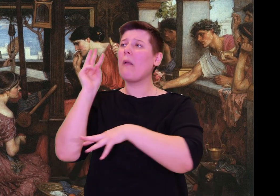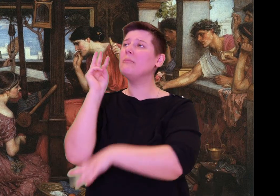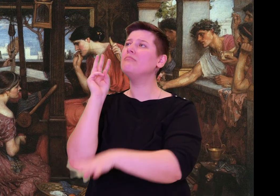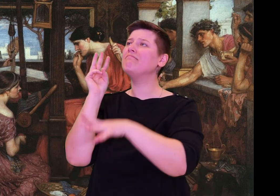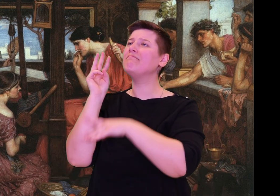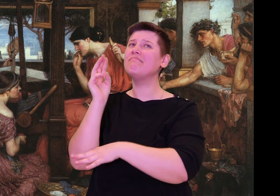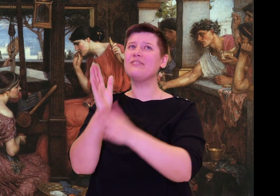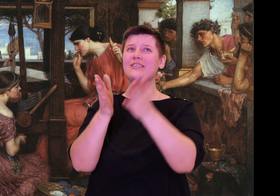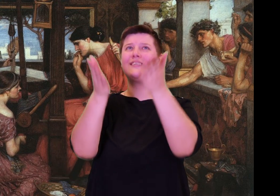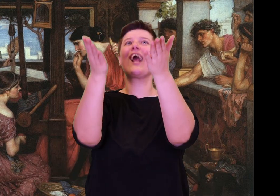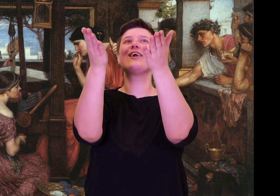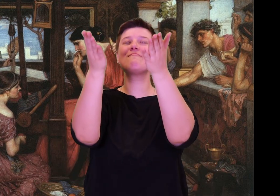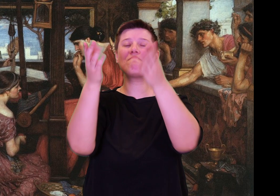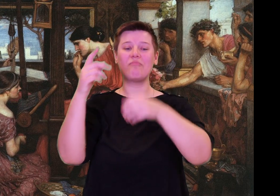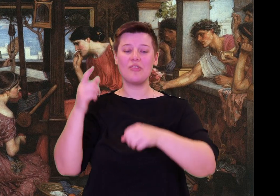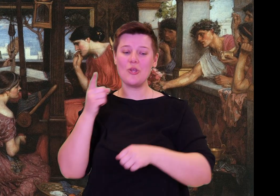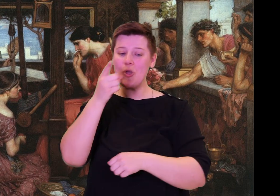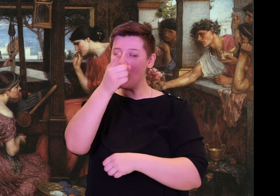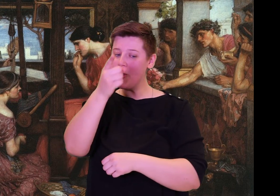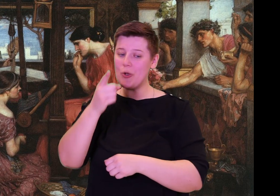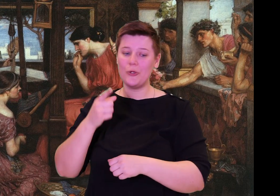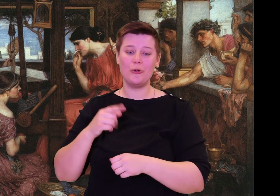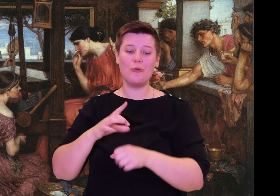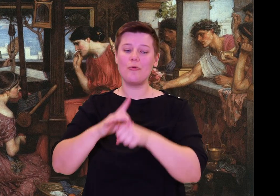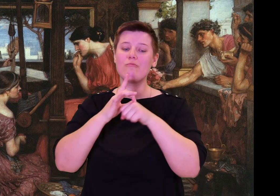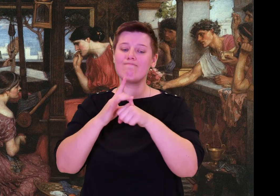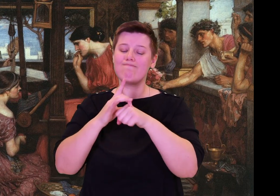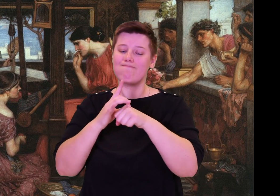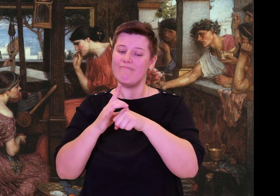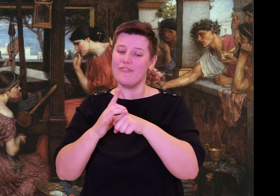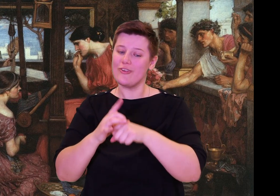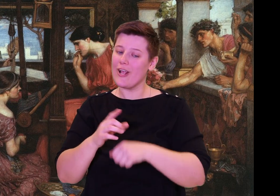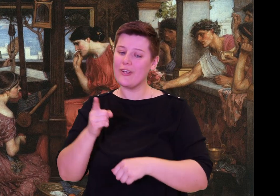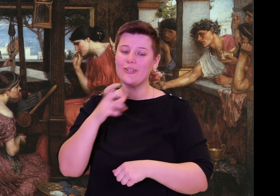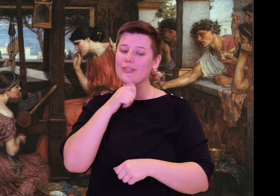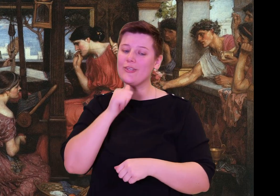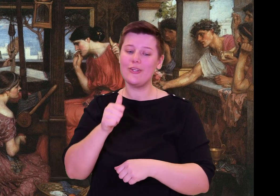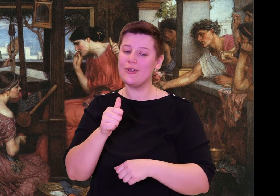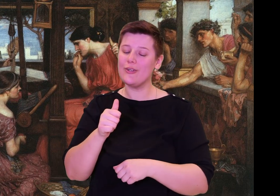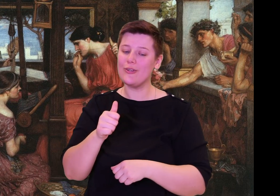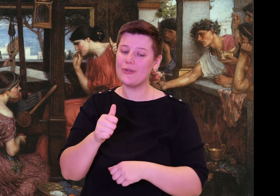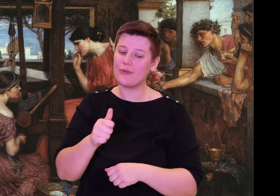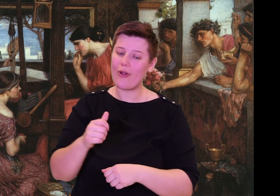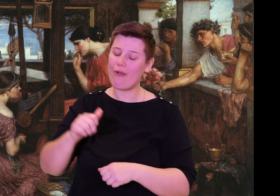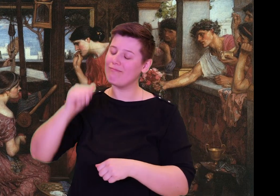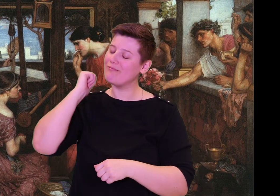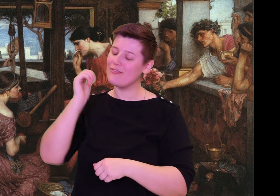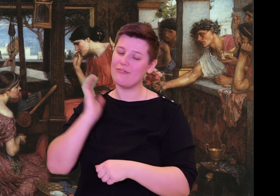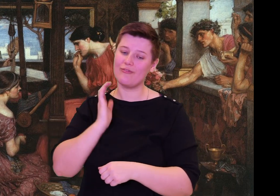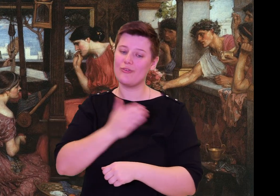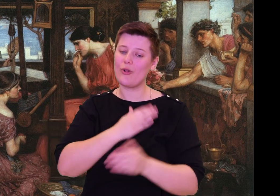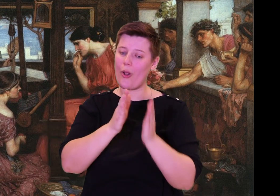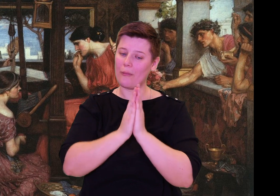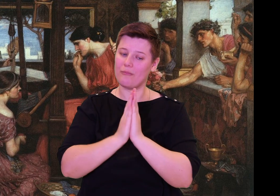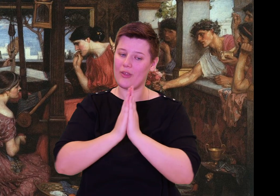Everybody needs the gods. I give the golden chalice to you first, because the boy is younger,